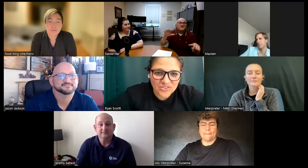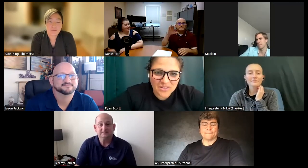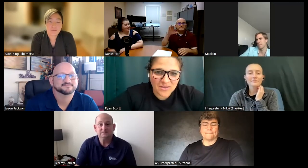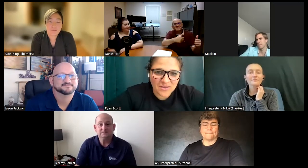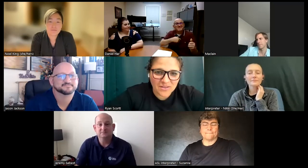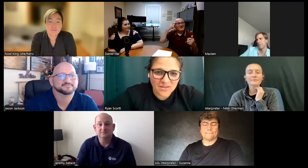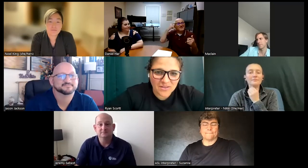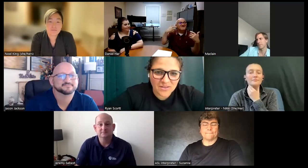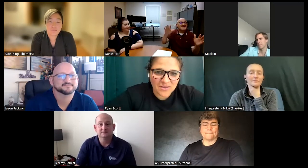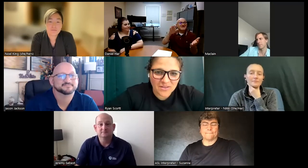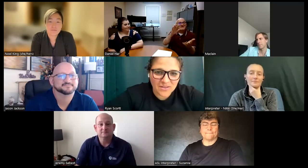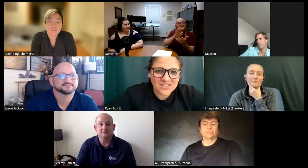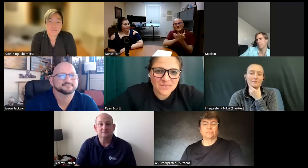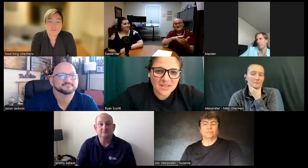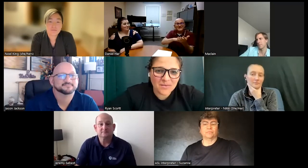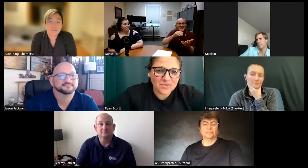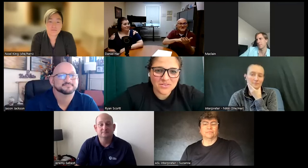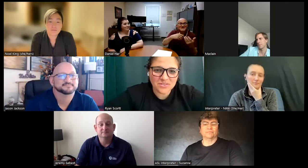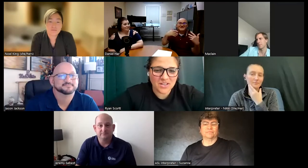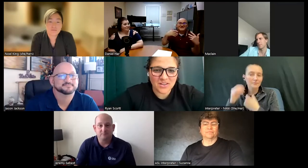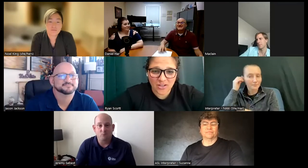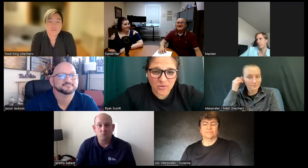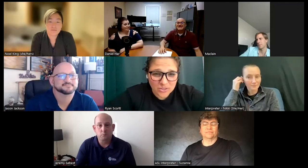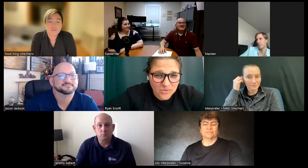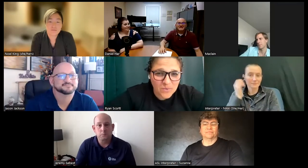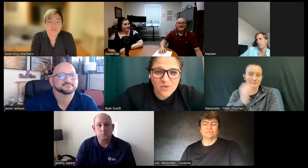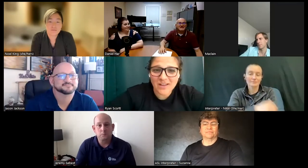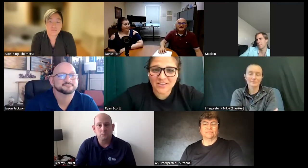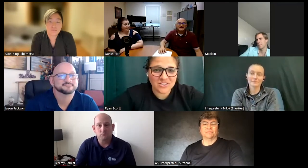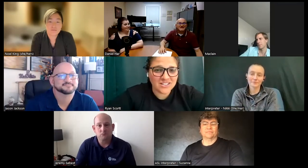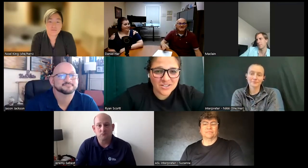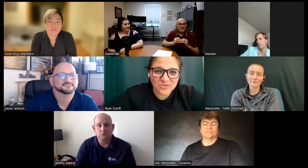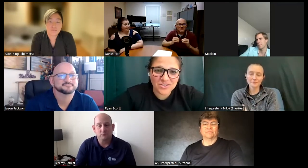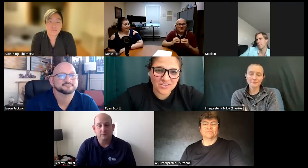oh sounds so fun and just being able to like go to school and just continue to